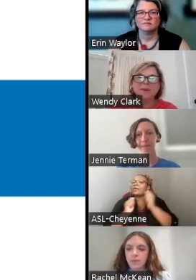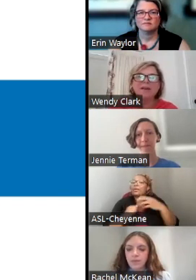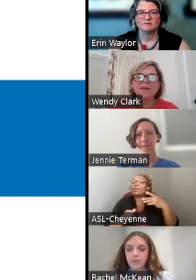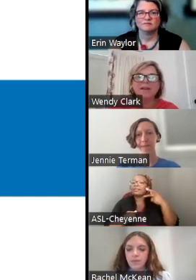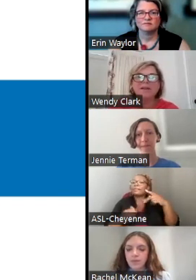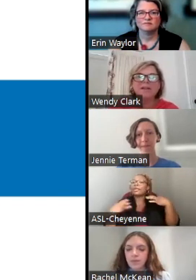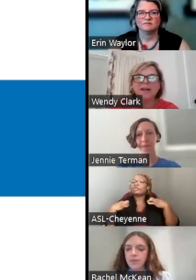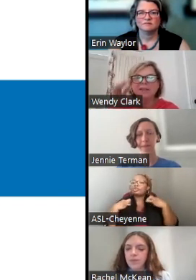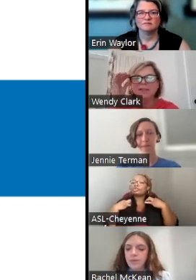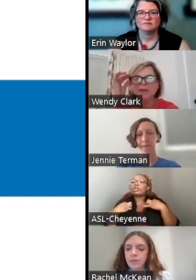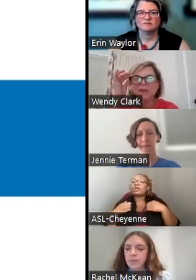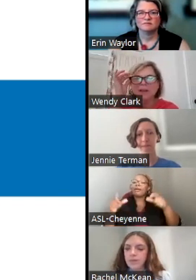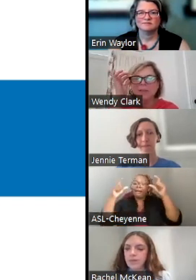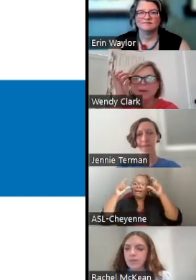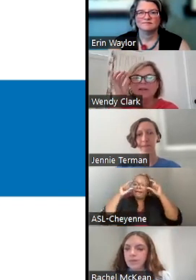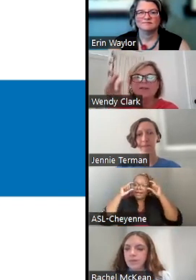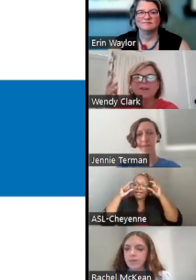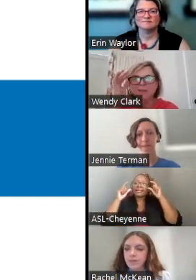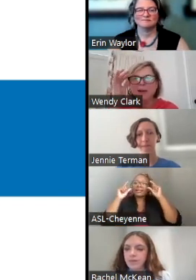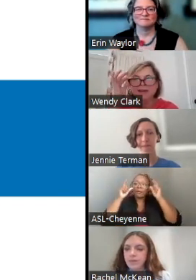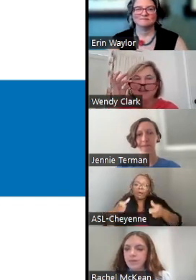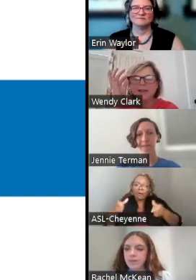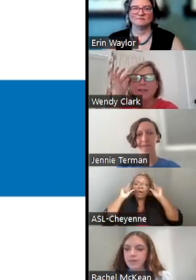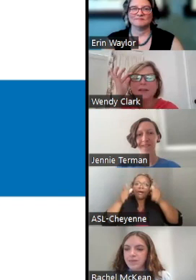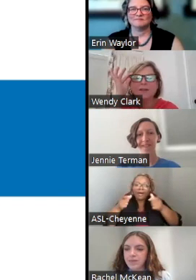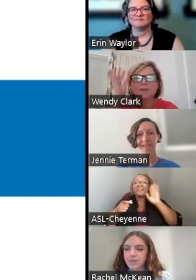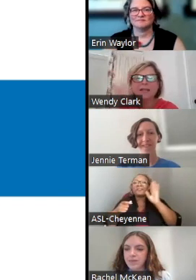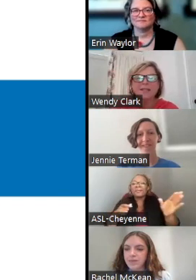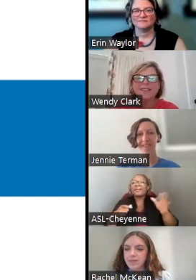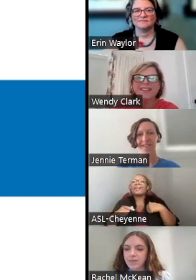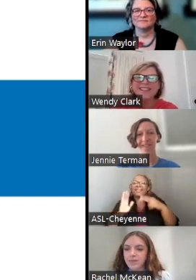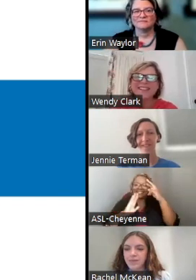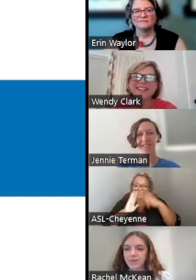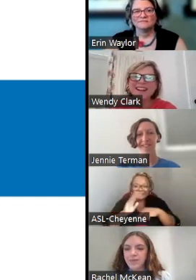I'VE GOT GLASSES THAT WILL COME ON AND OFF MY FACE AS I READ.